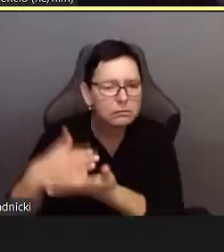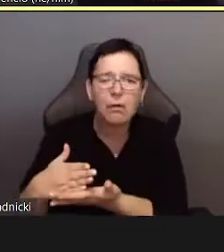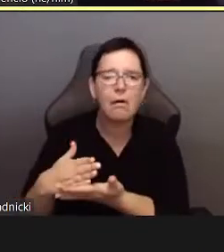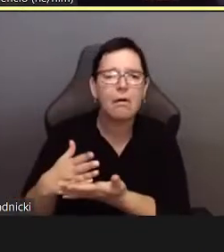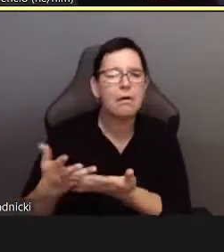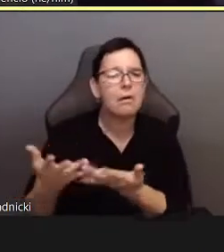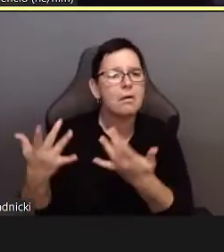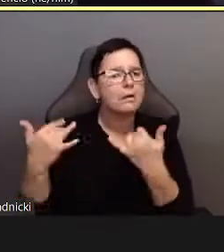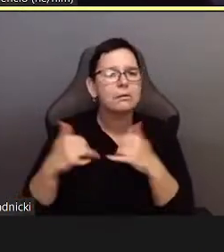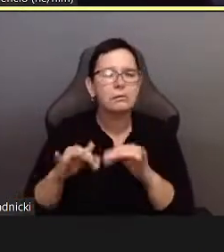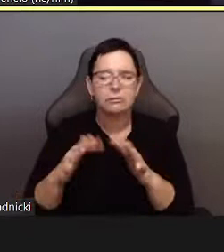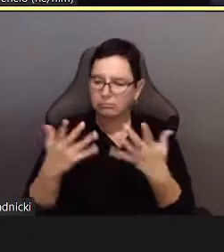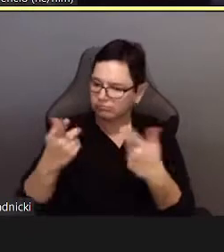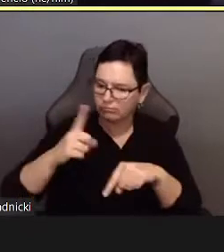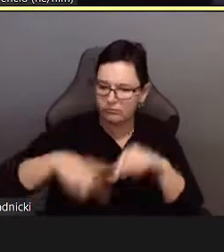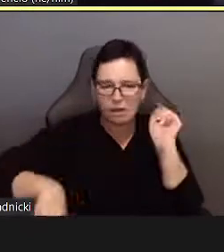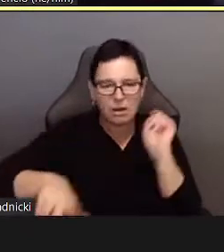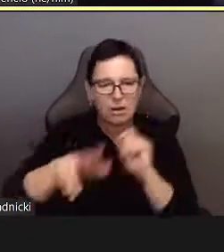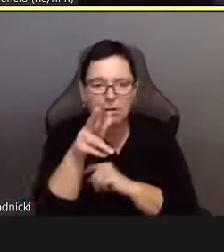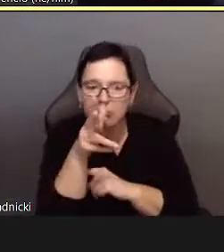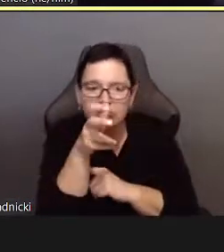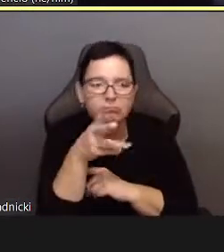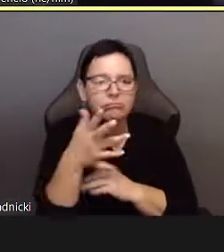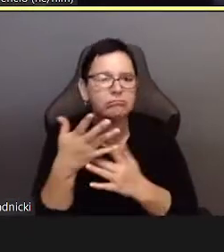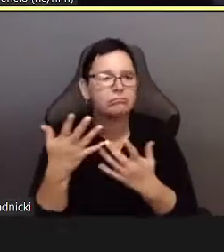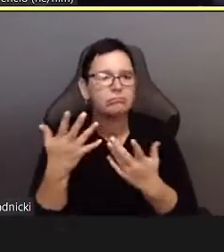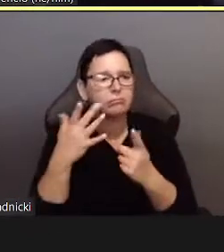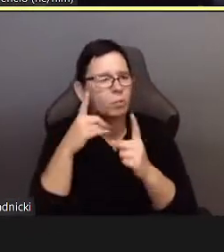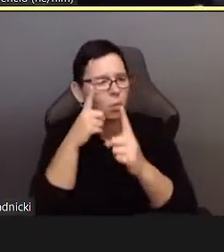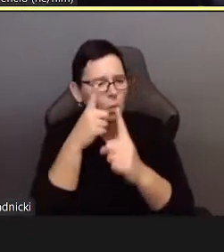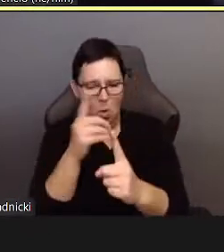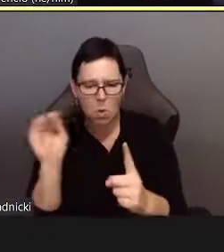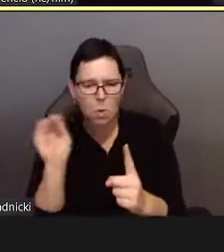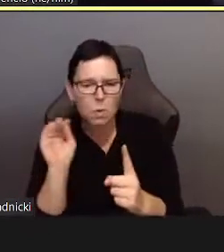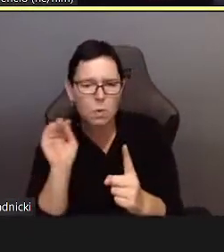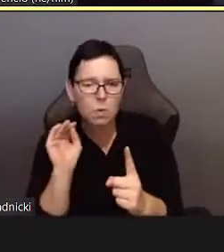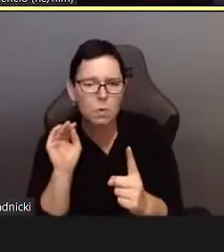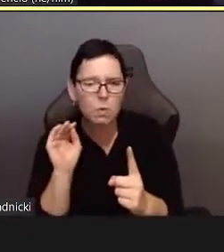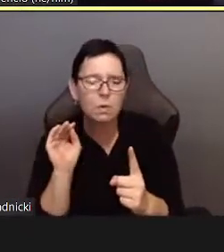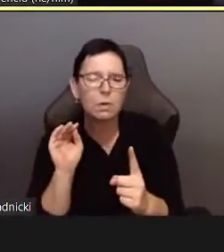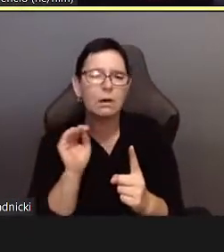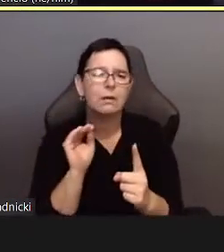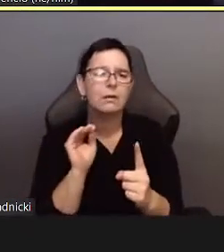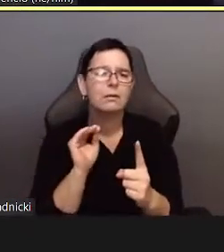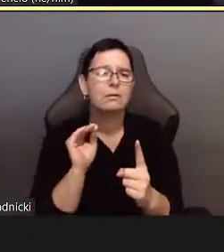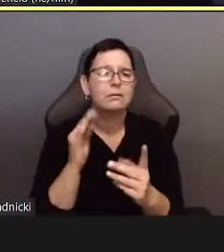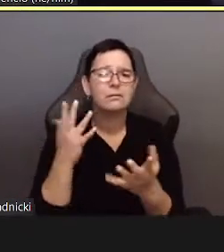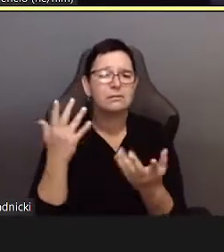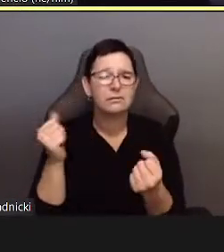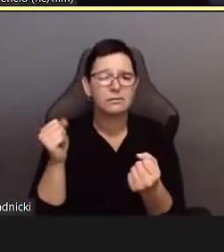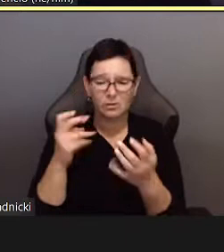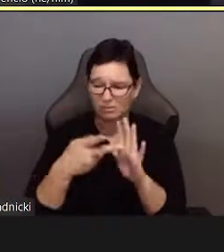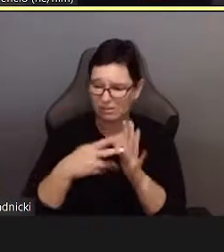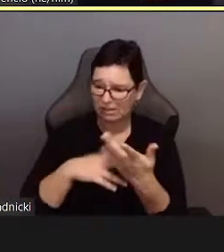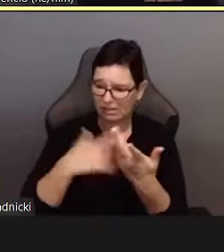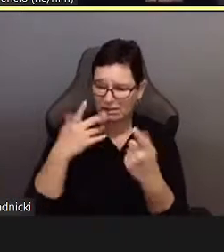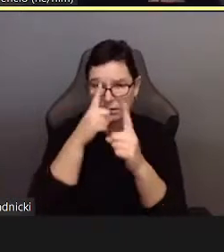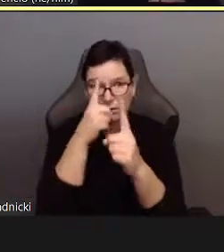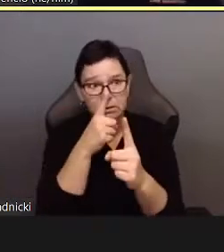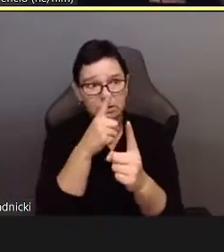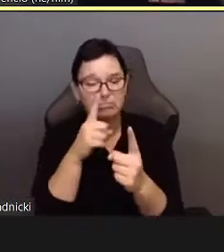[Reading quote on slide.]